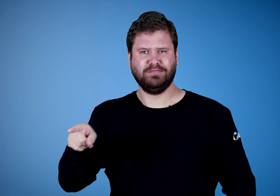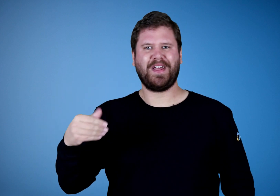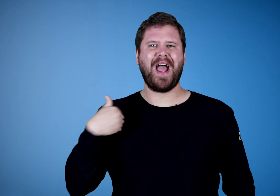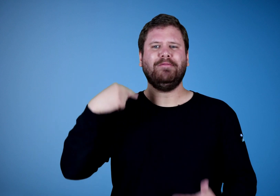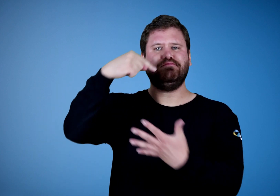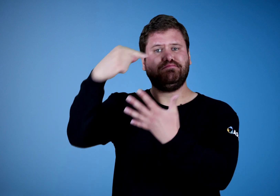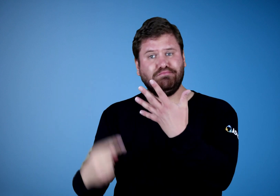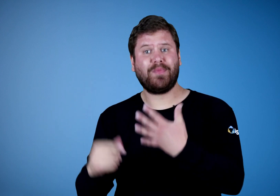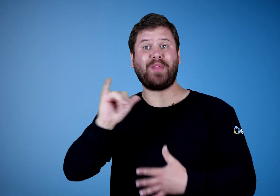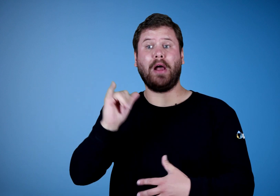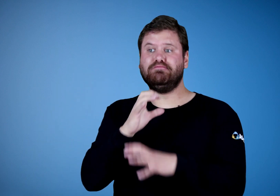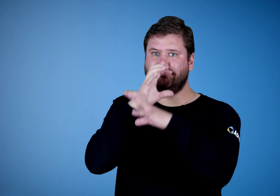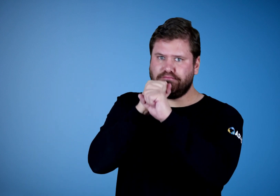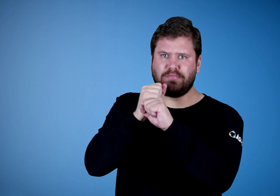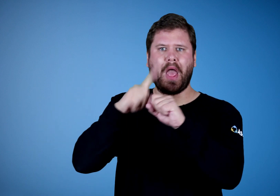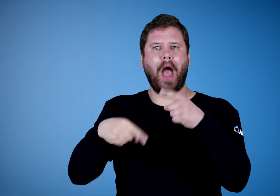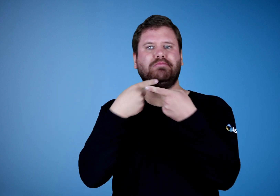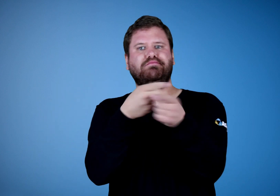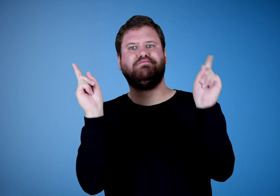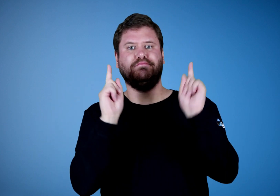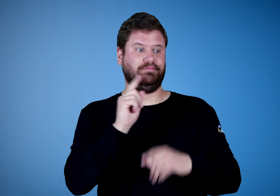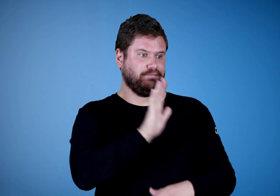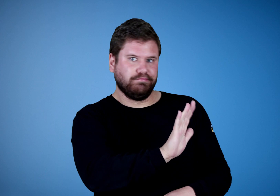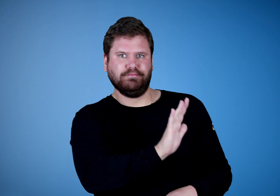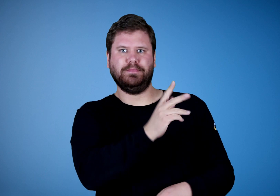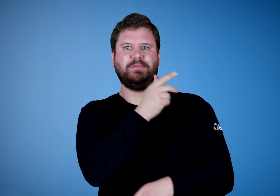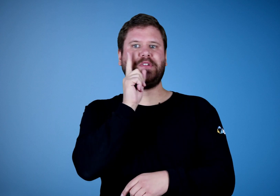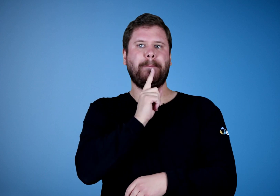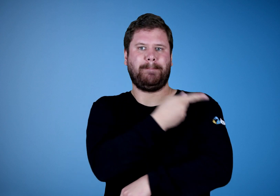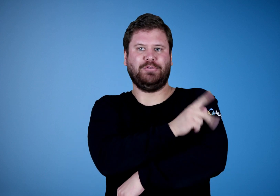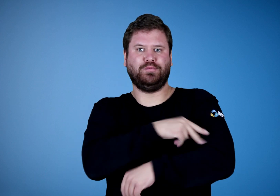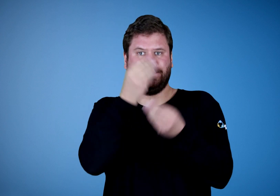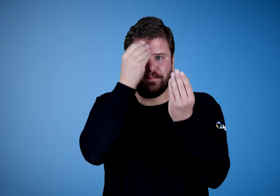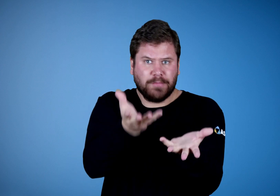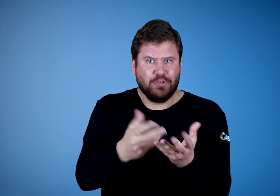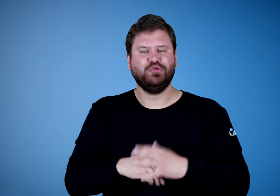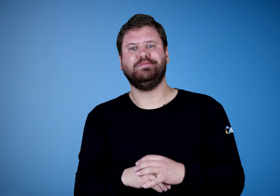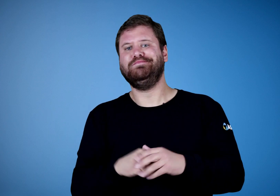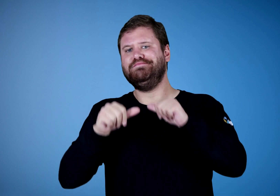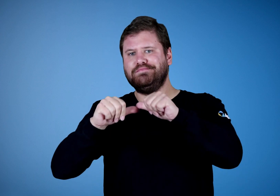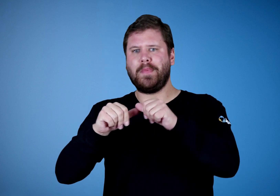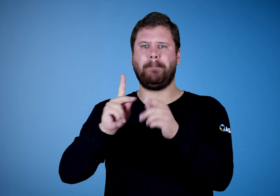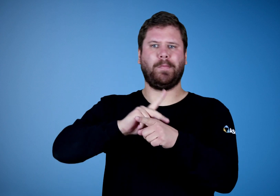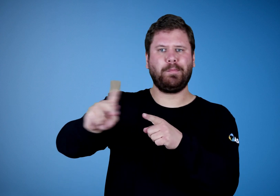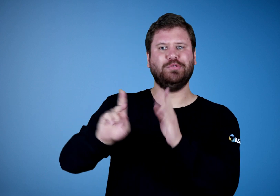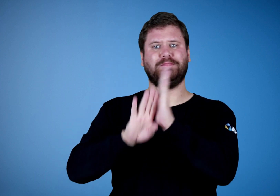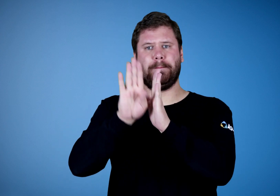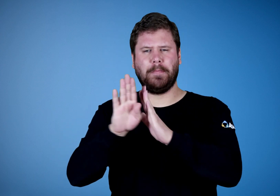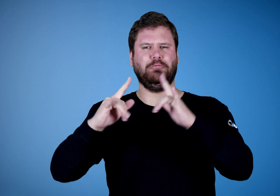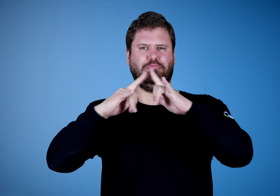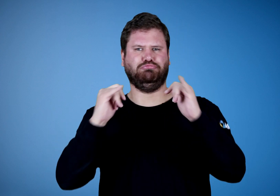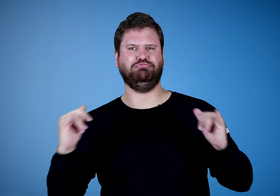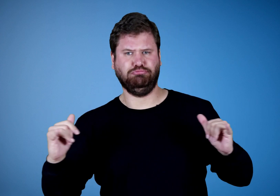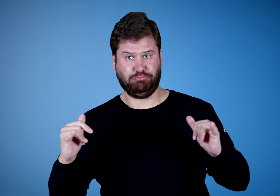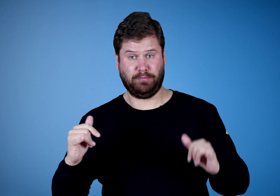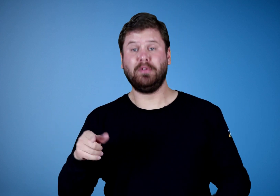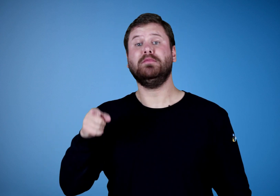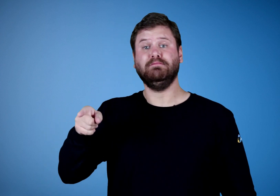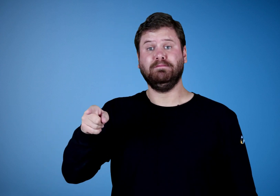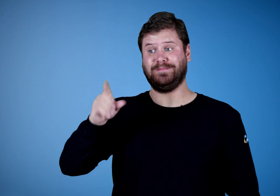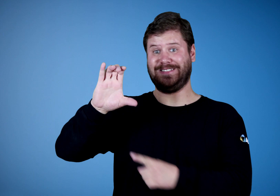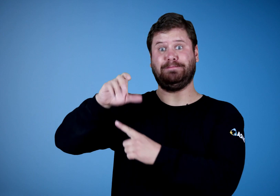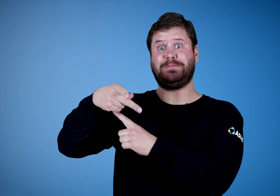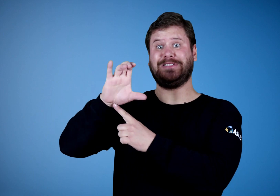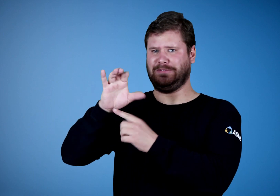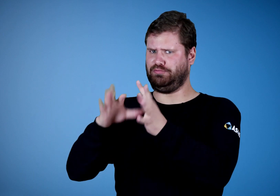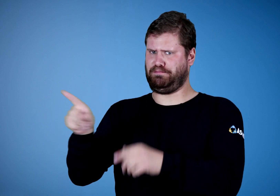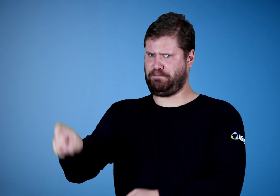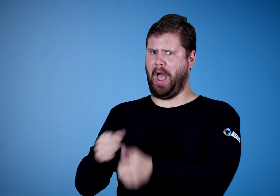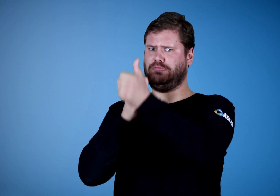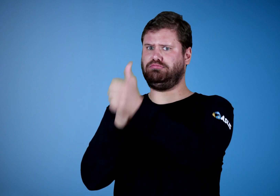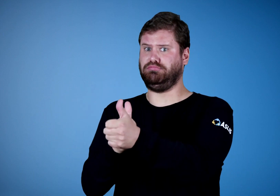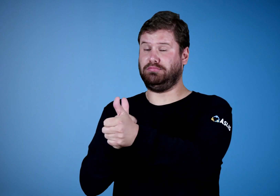The interpreters have tenets like confidentiality and professional development that they must adhere to.